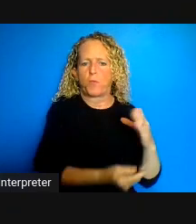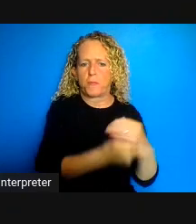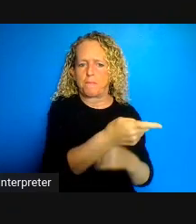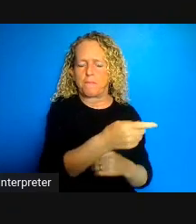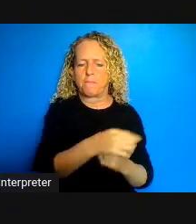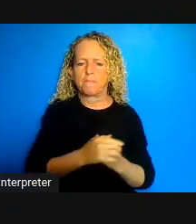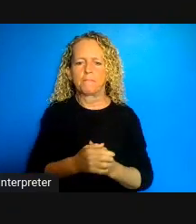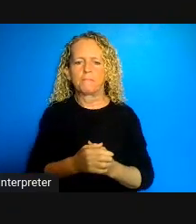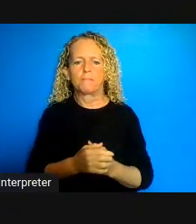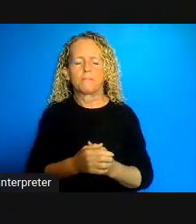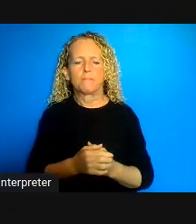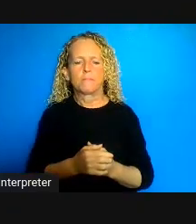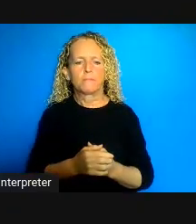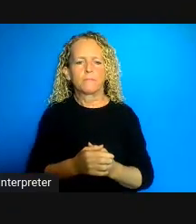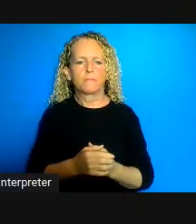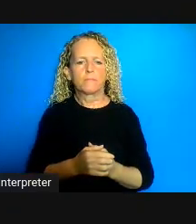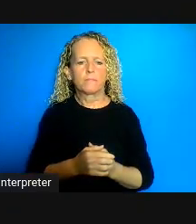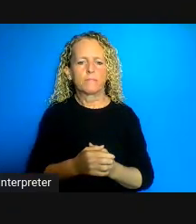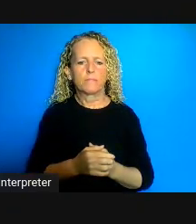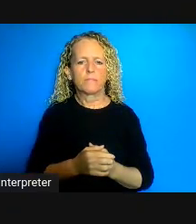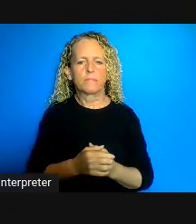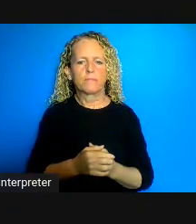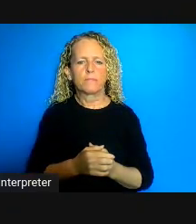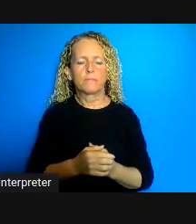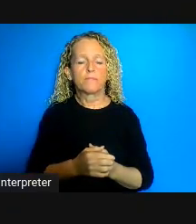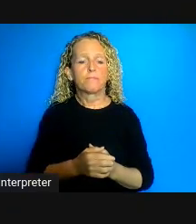very important I think for the conversation today to know - the fact